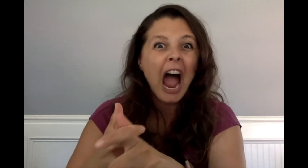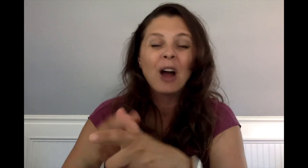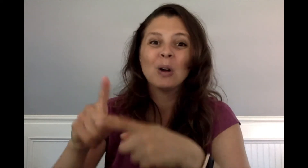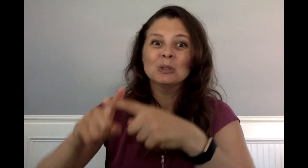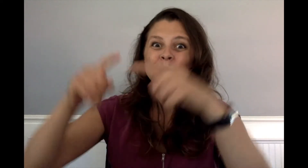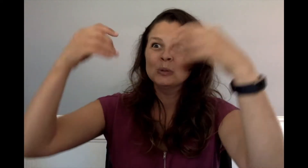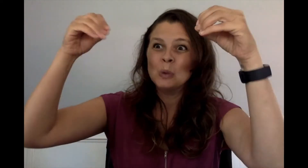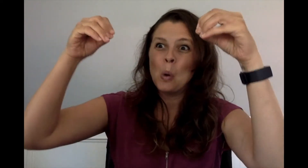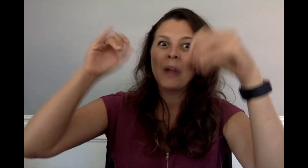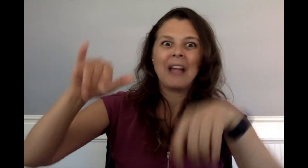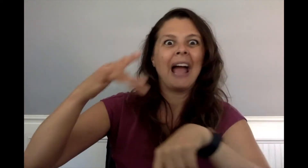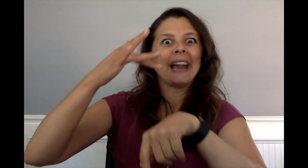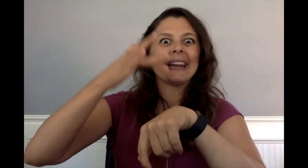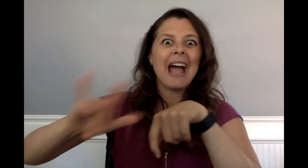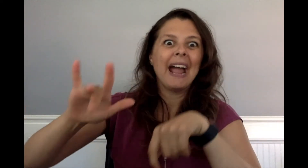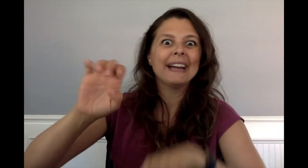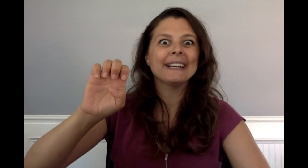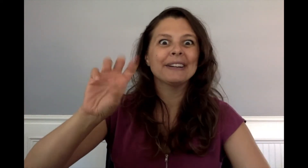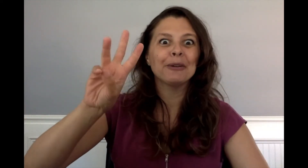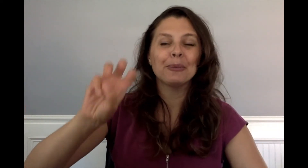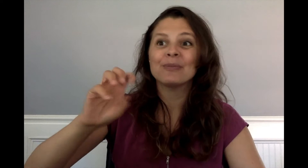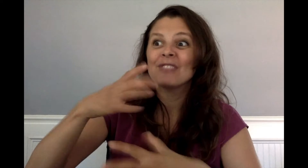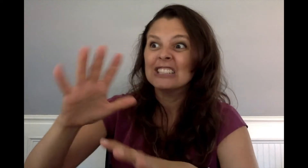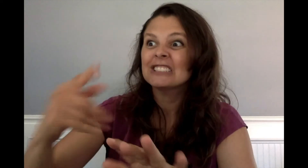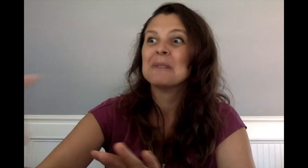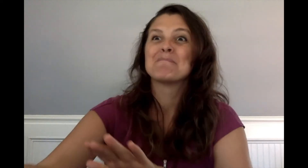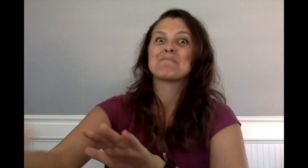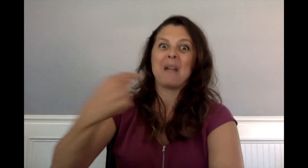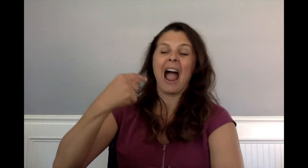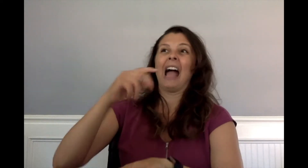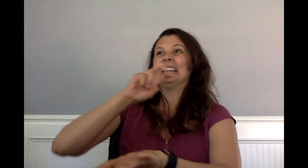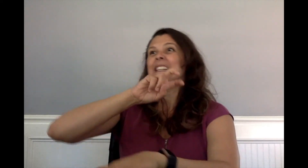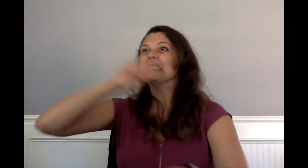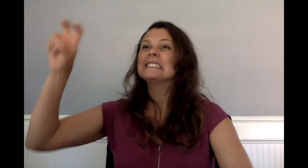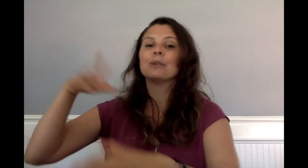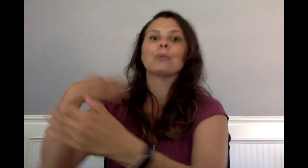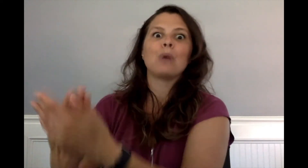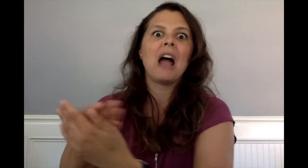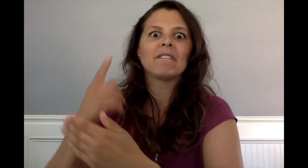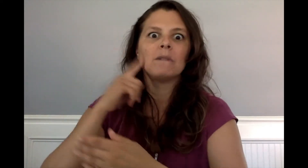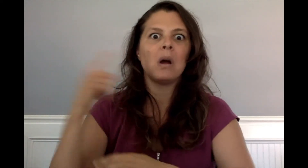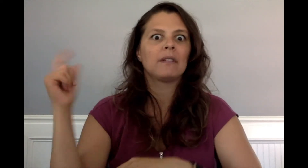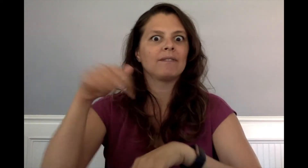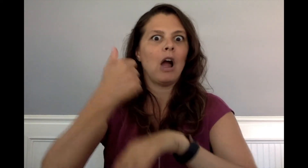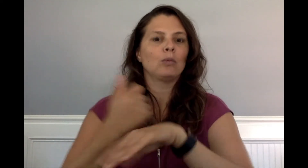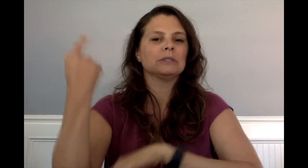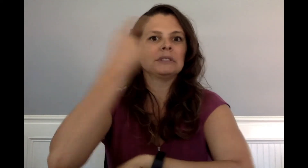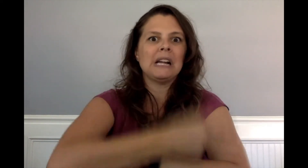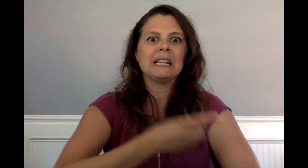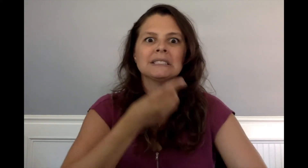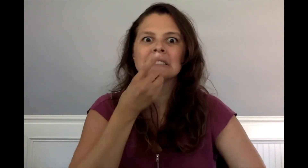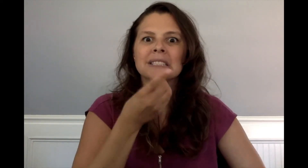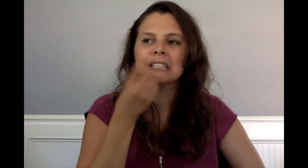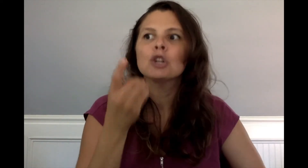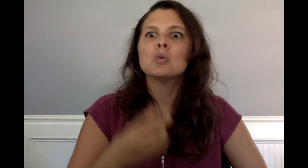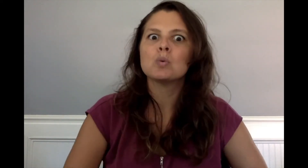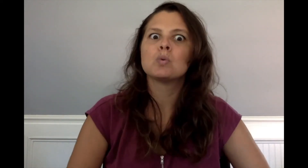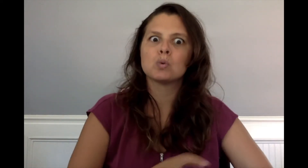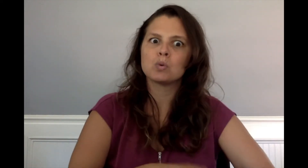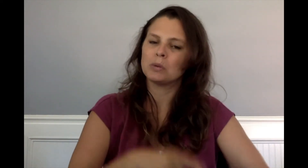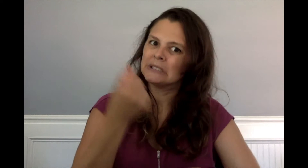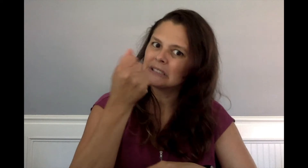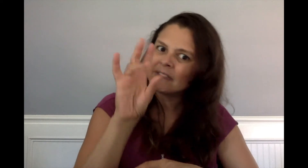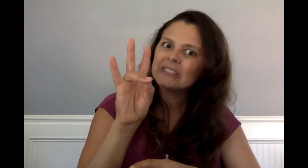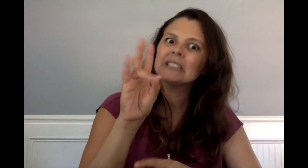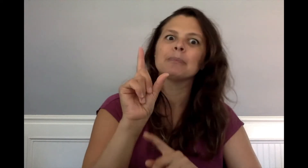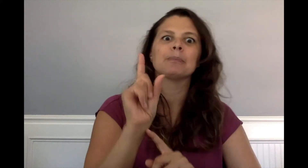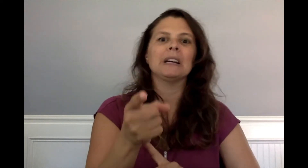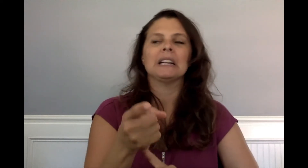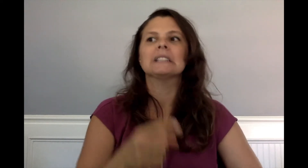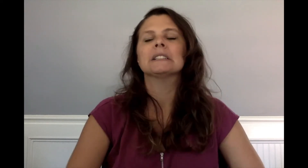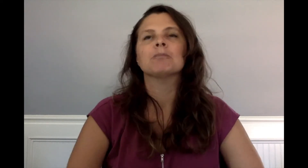to get to the Naked Ewe and back.